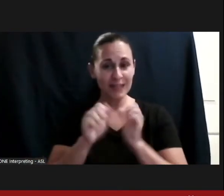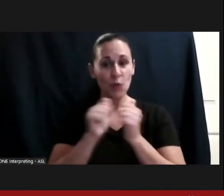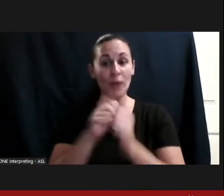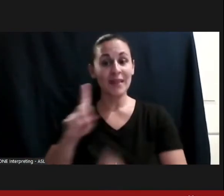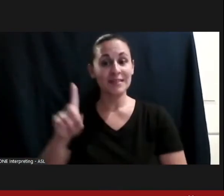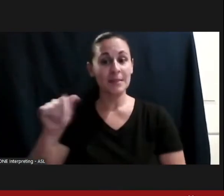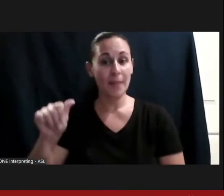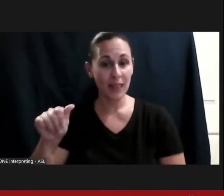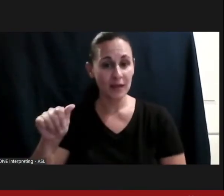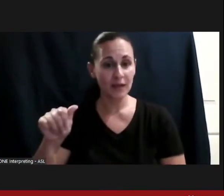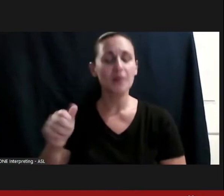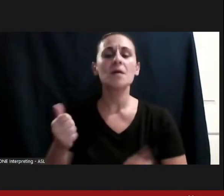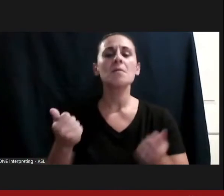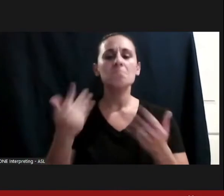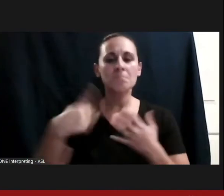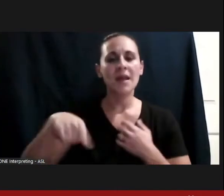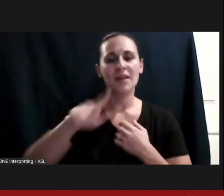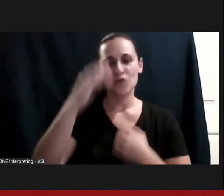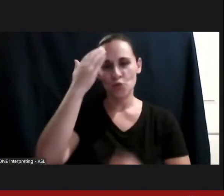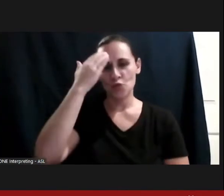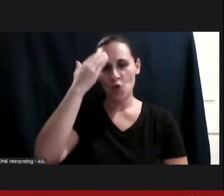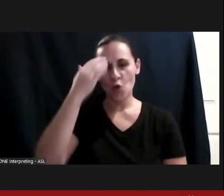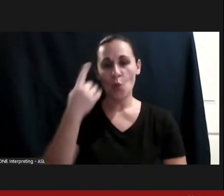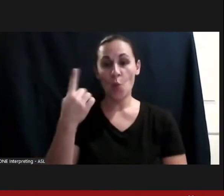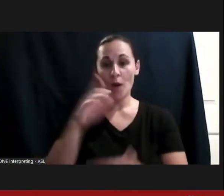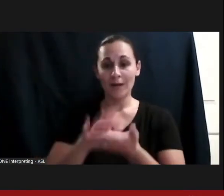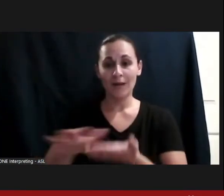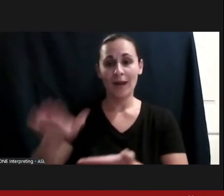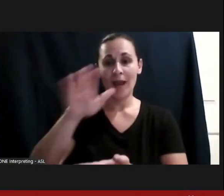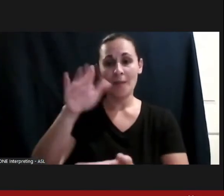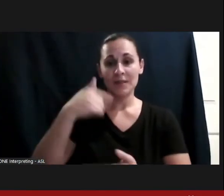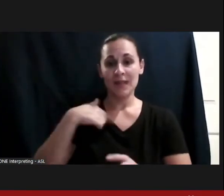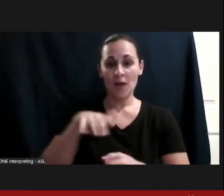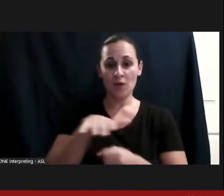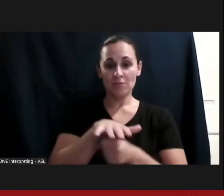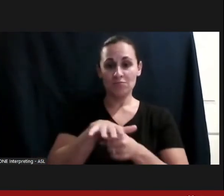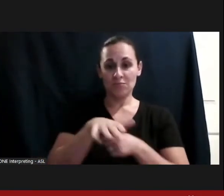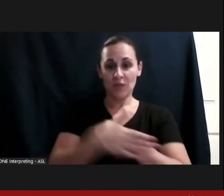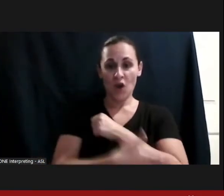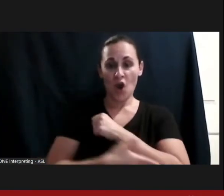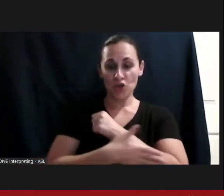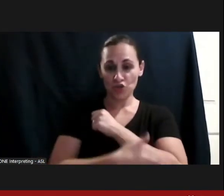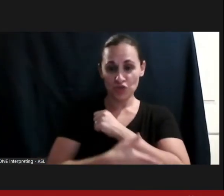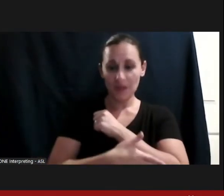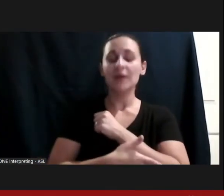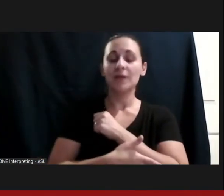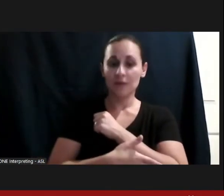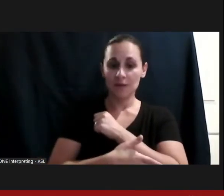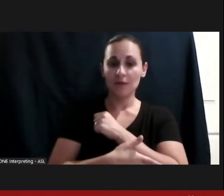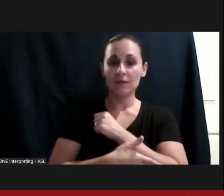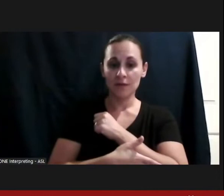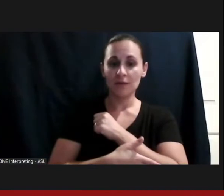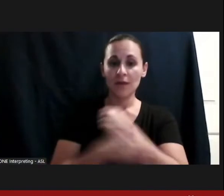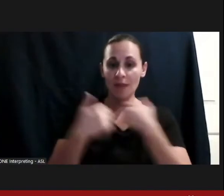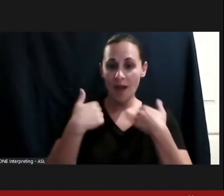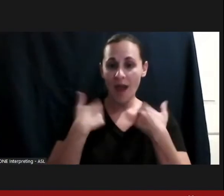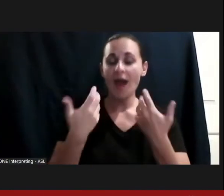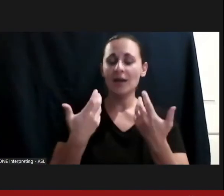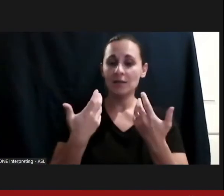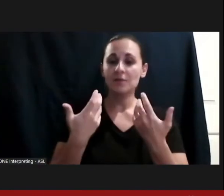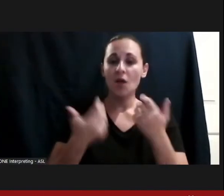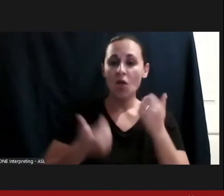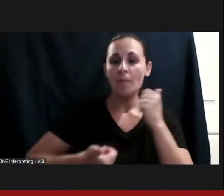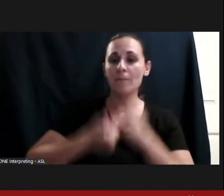Is one of the campuses on the comp tree with the most progressive and developed areas of disability